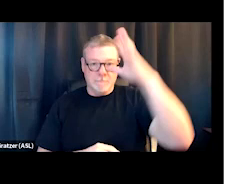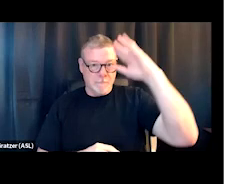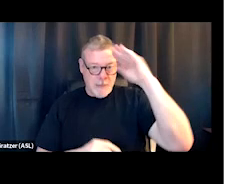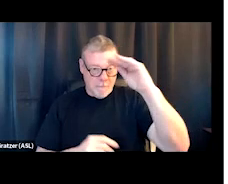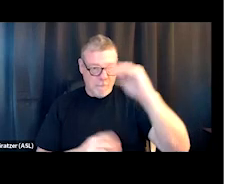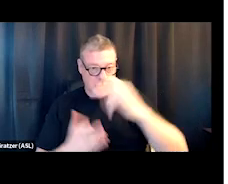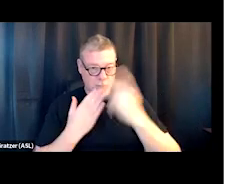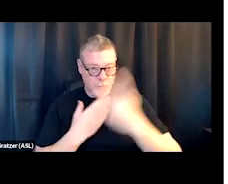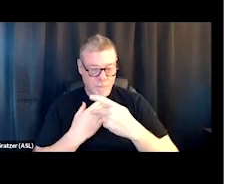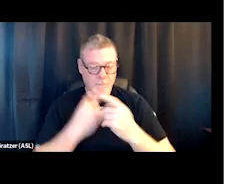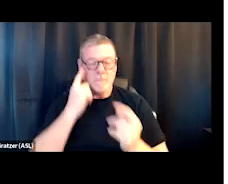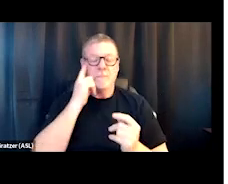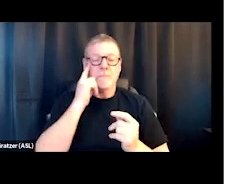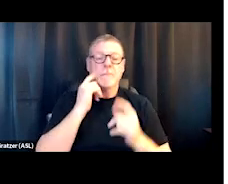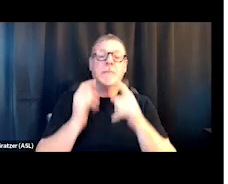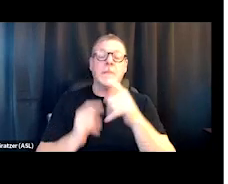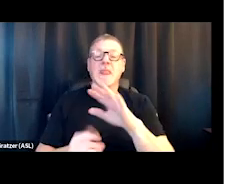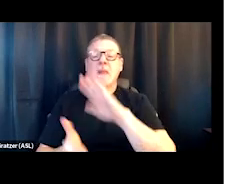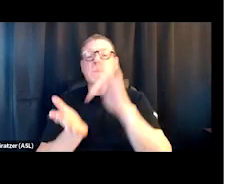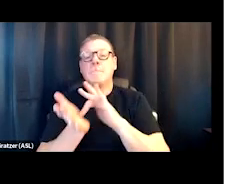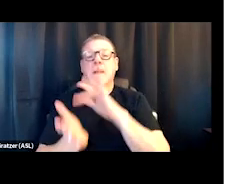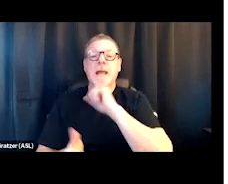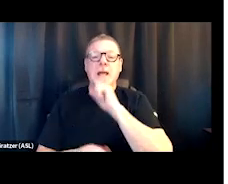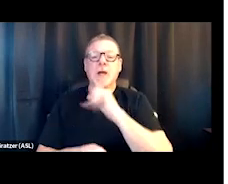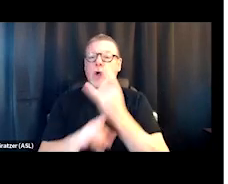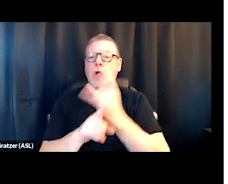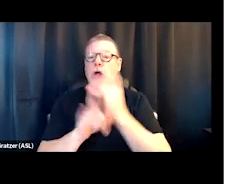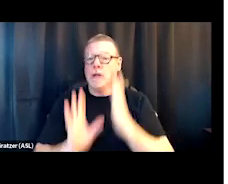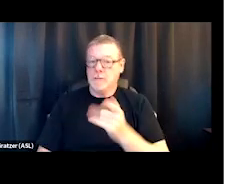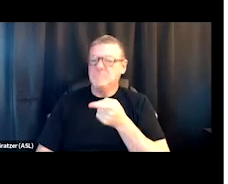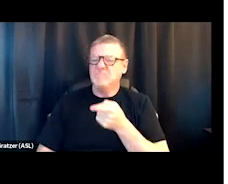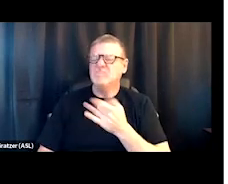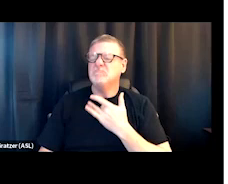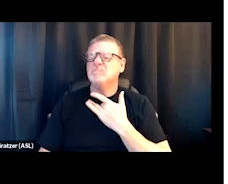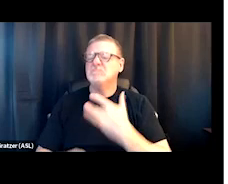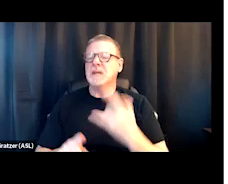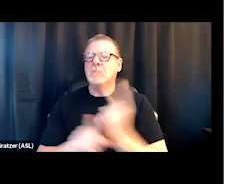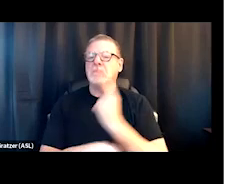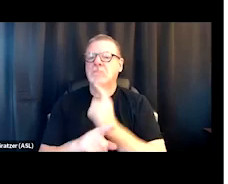one time serving the middle-aged alcoholic as the primary resident.